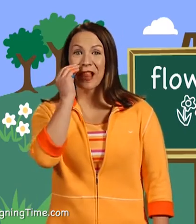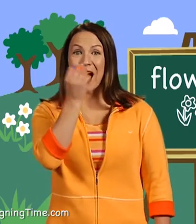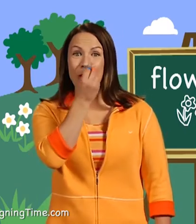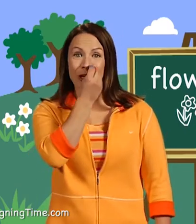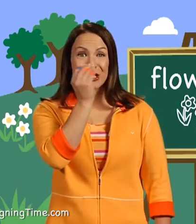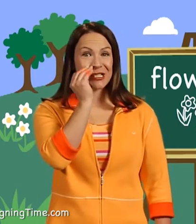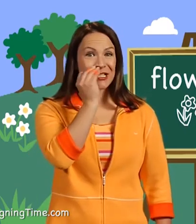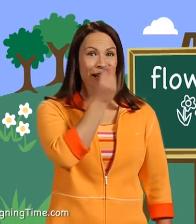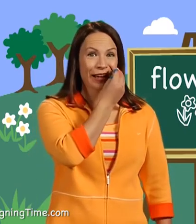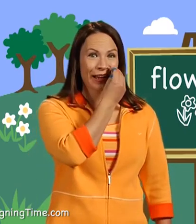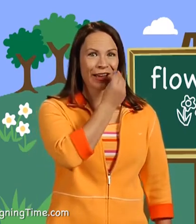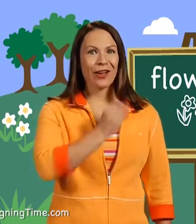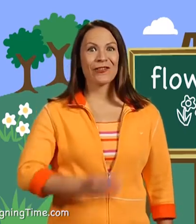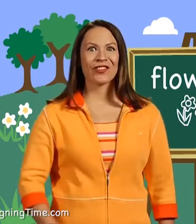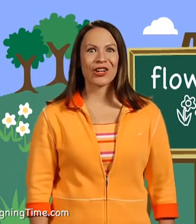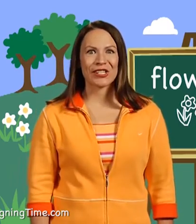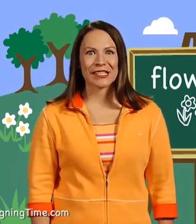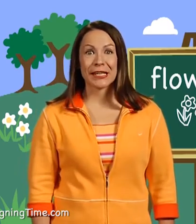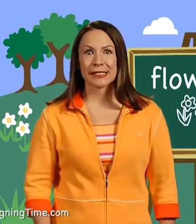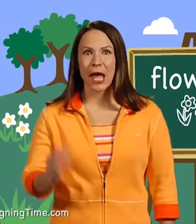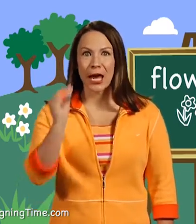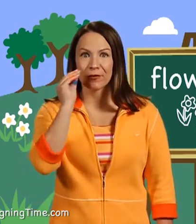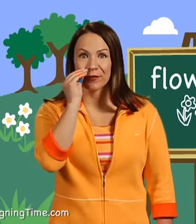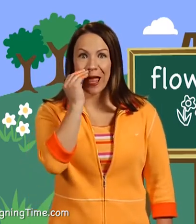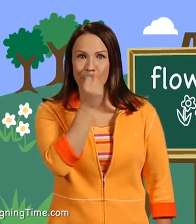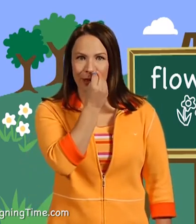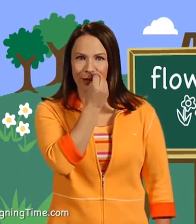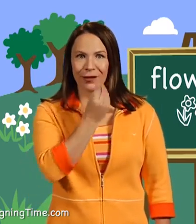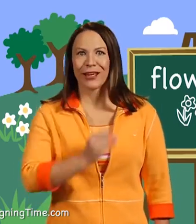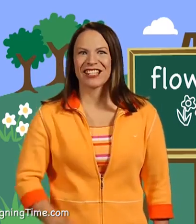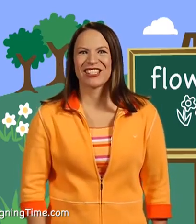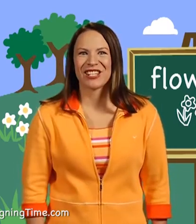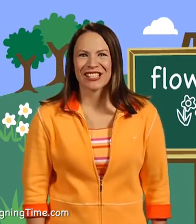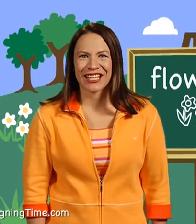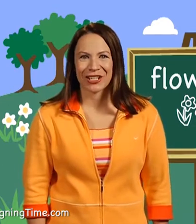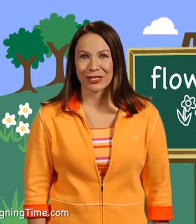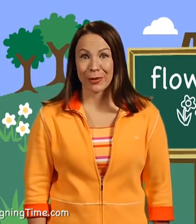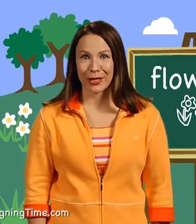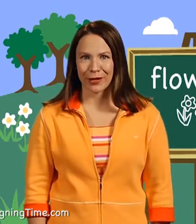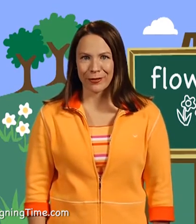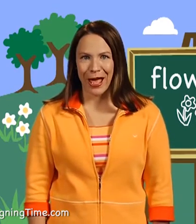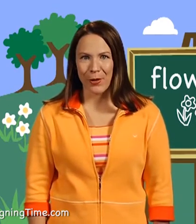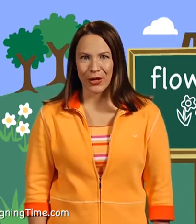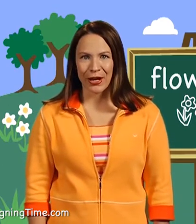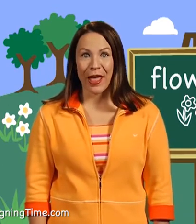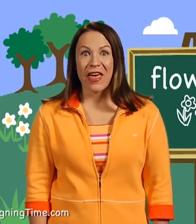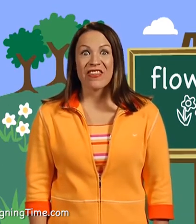Flowers. First sign flower. It’s just like you are smelling a flower.